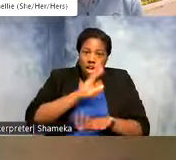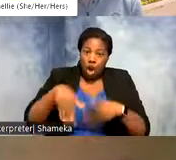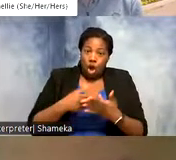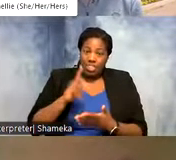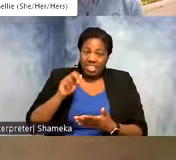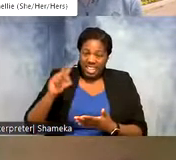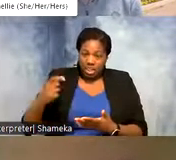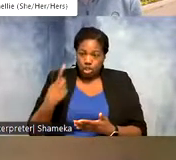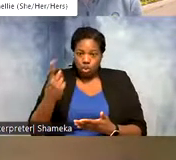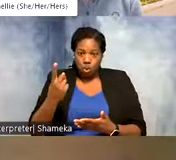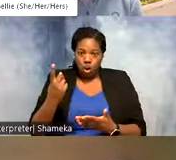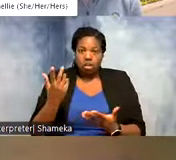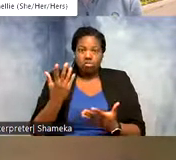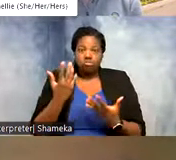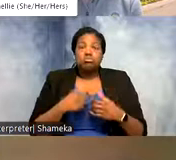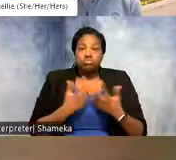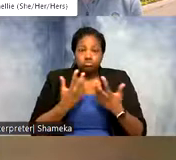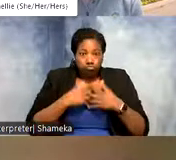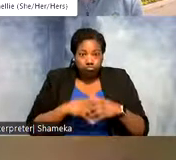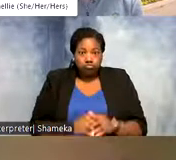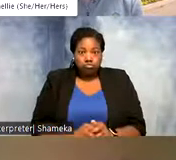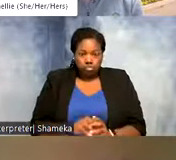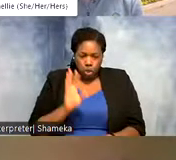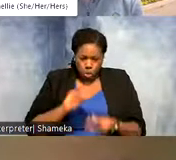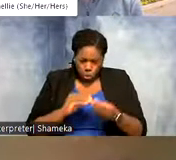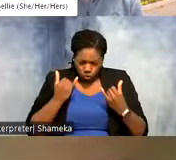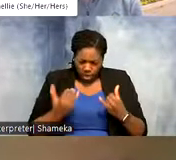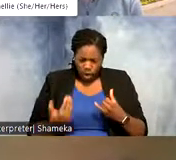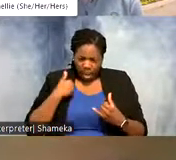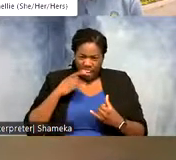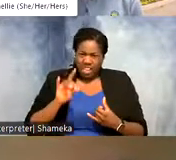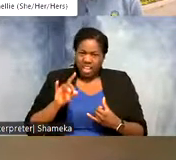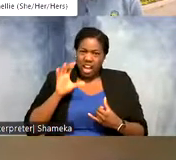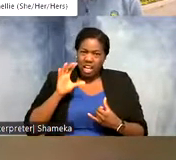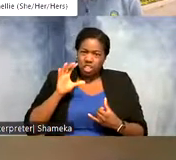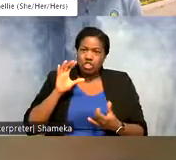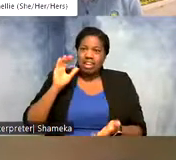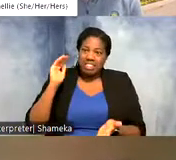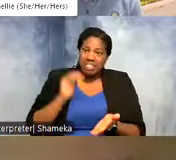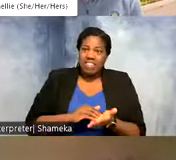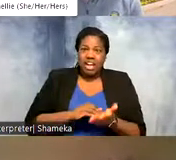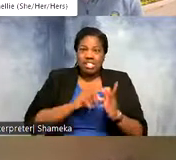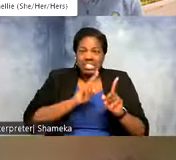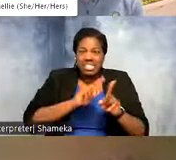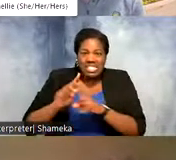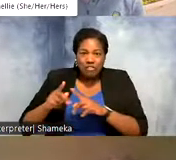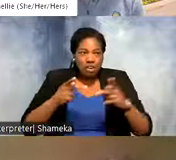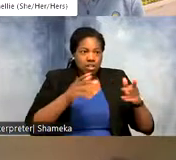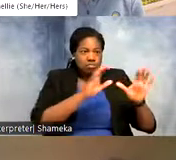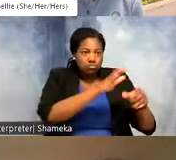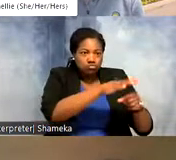piece and that amounts to a total right now of 800,000 locations of shorebirds. So it's a lot of data.